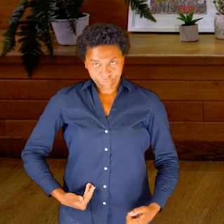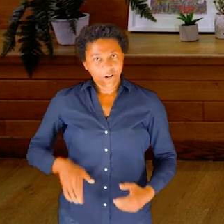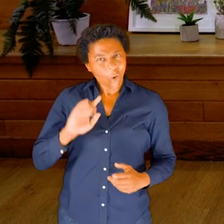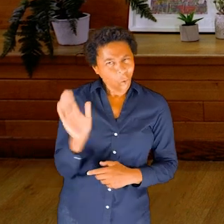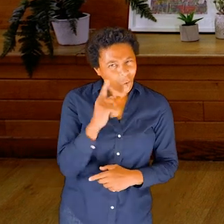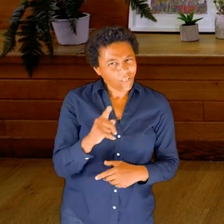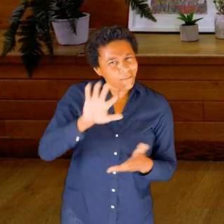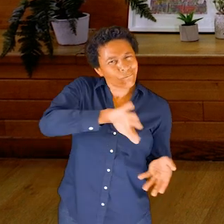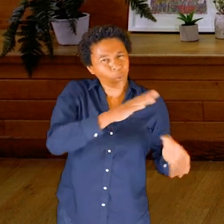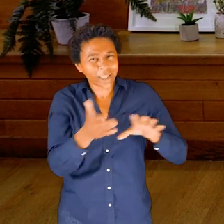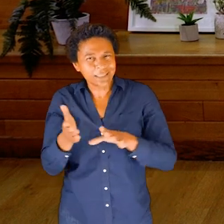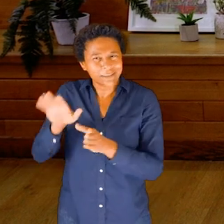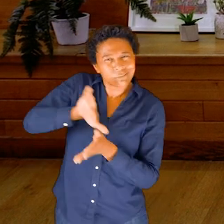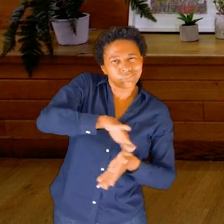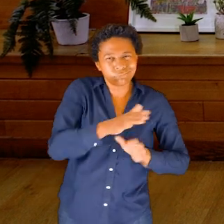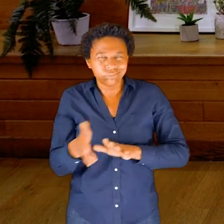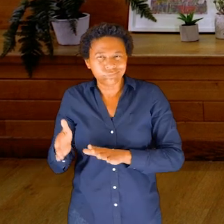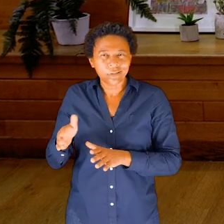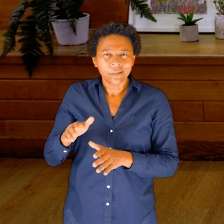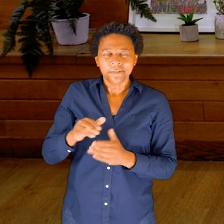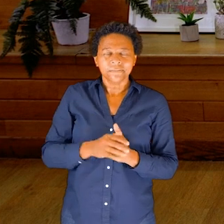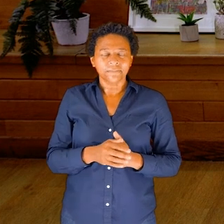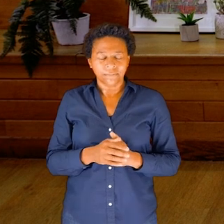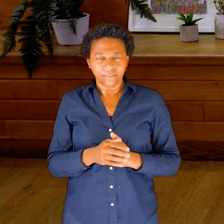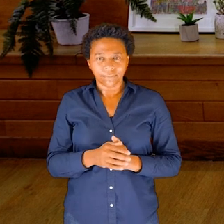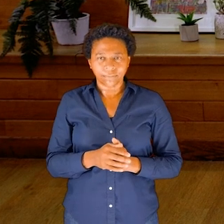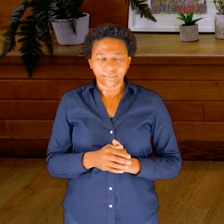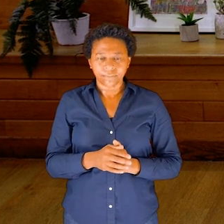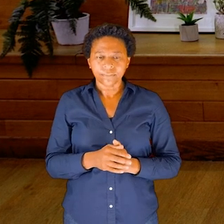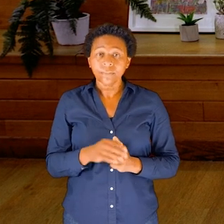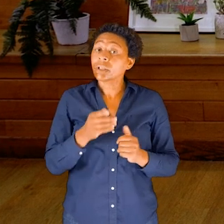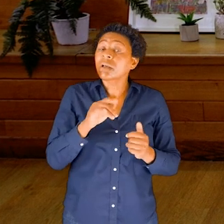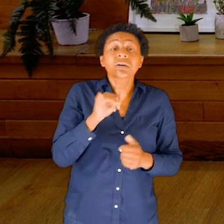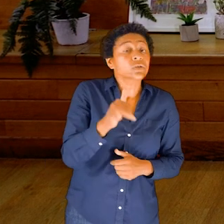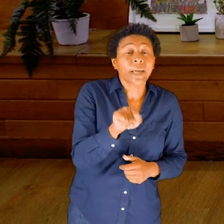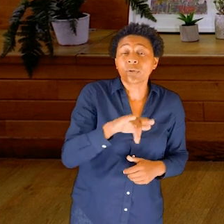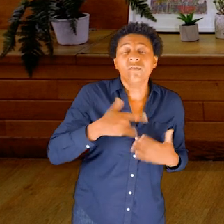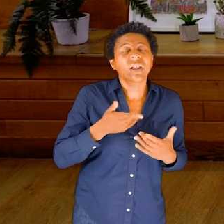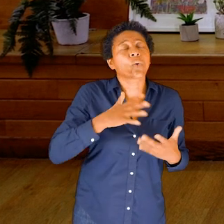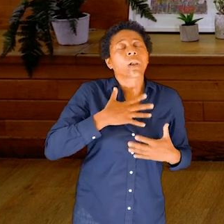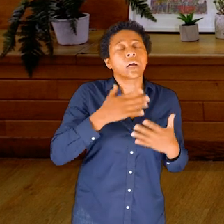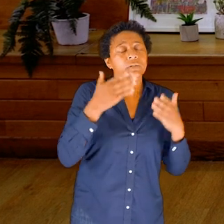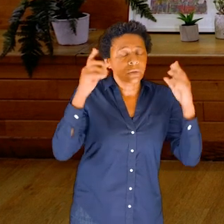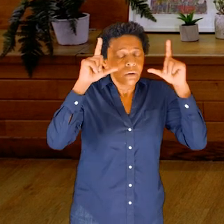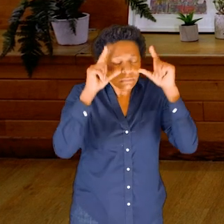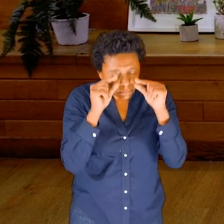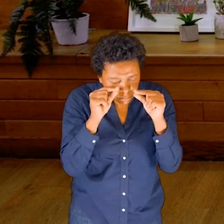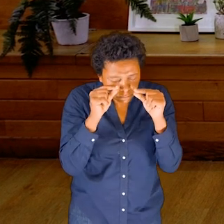So again, feel free to turn away from the screen. Feel free to close your eyes. See if you can relax your eyes.